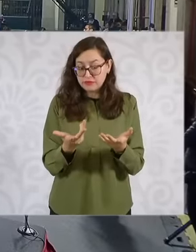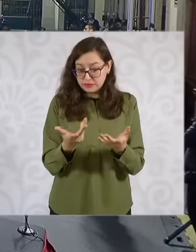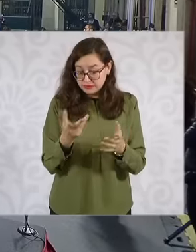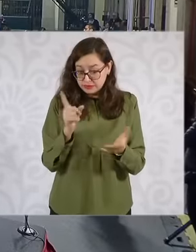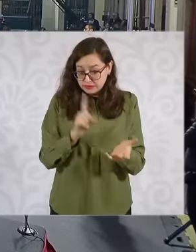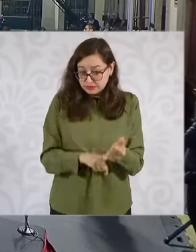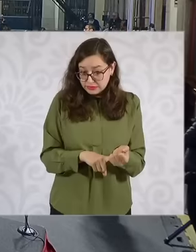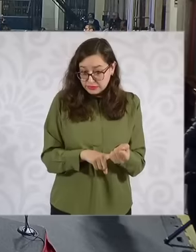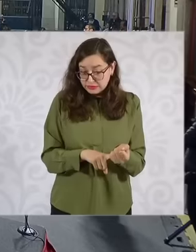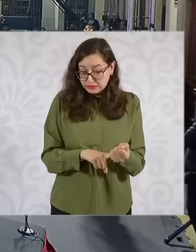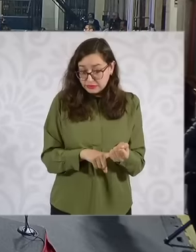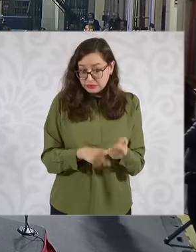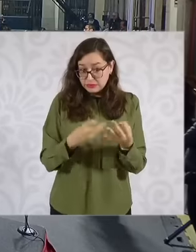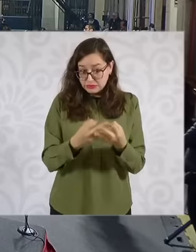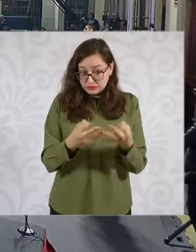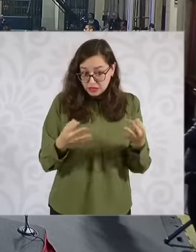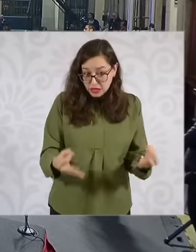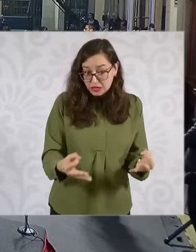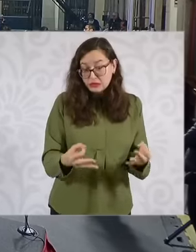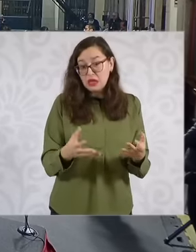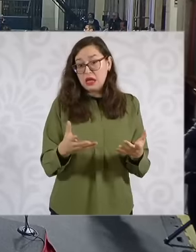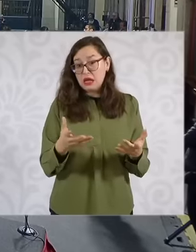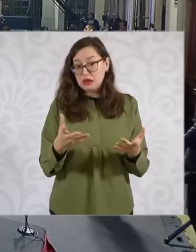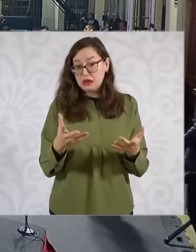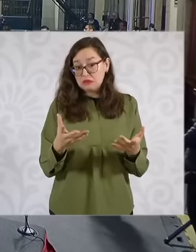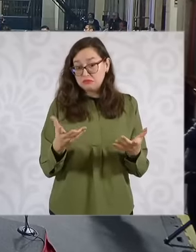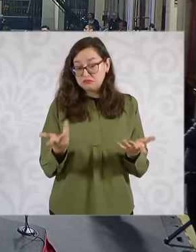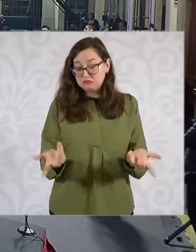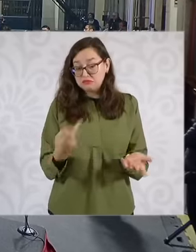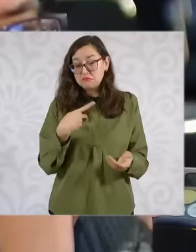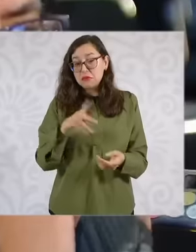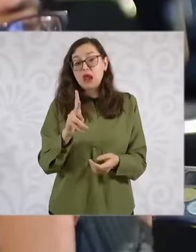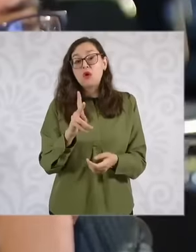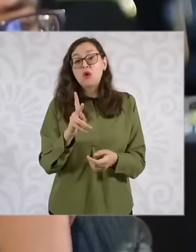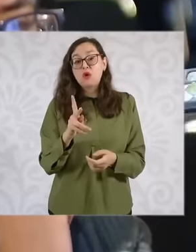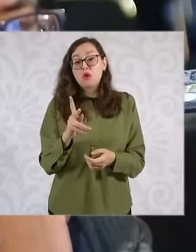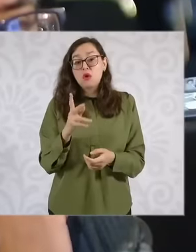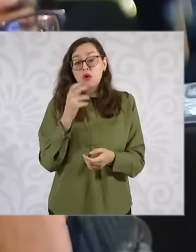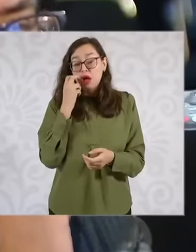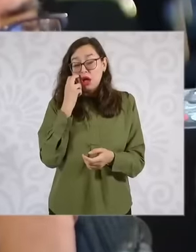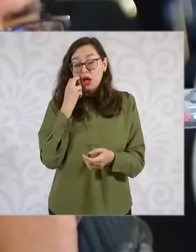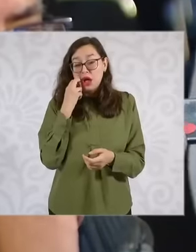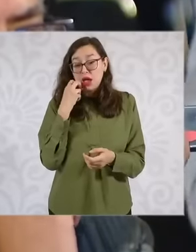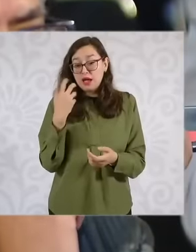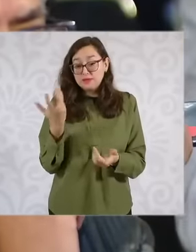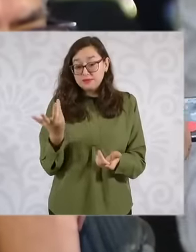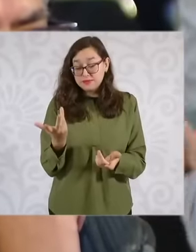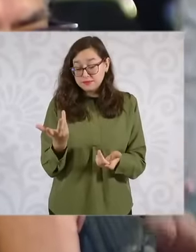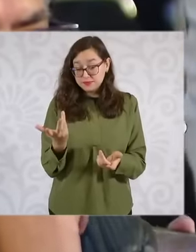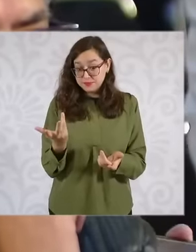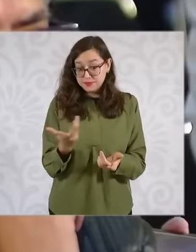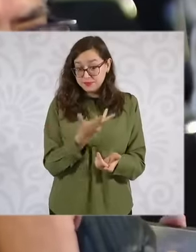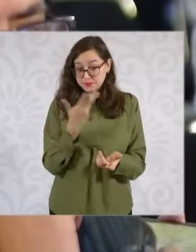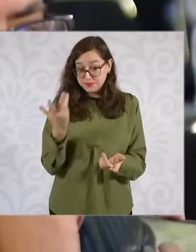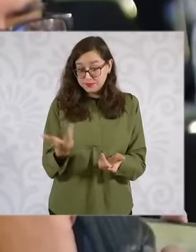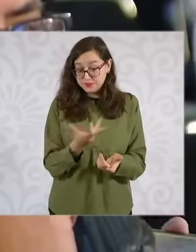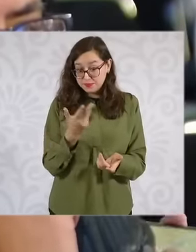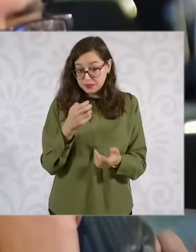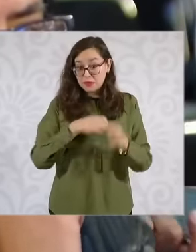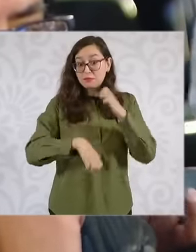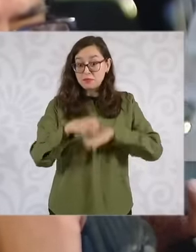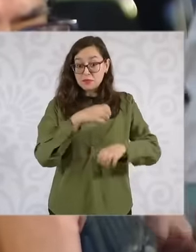the land, the territorial reserve. But also, that company is going to buy the inputs, the